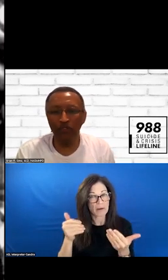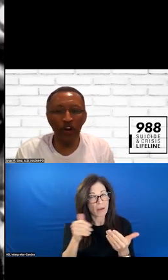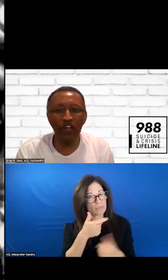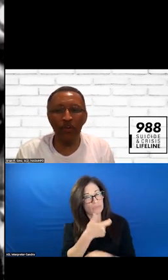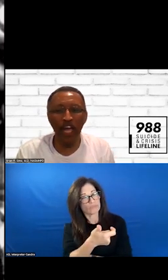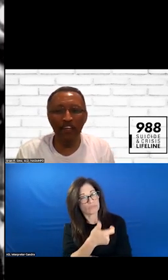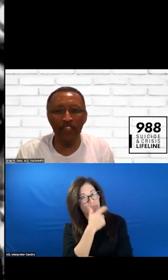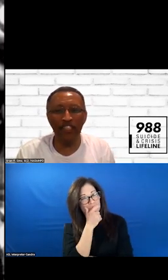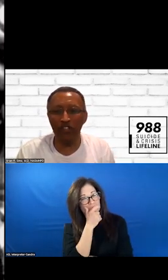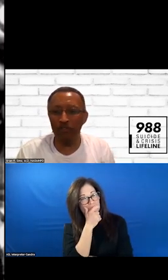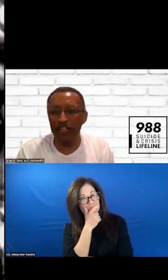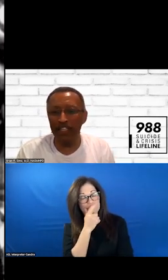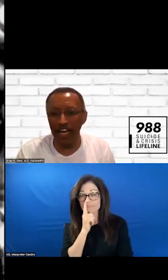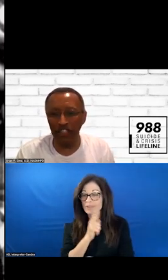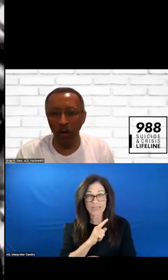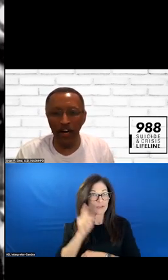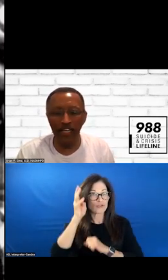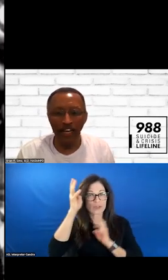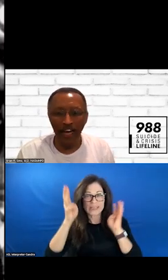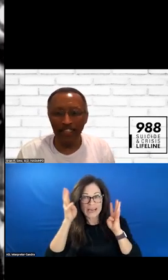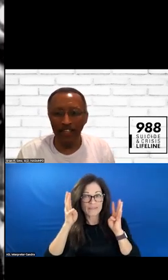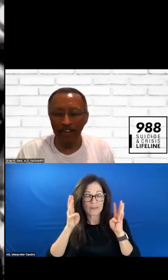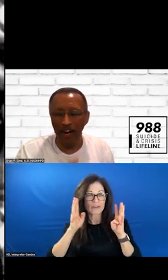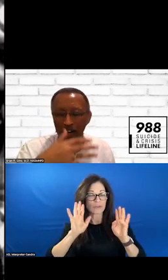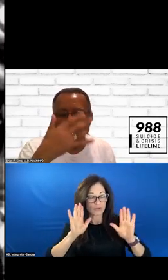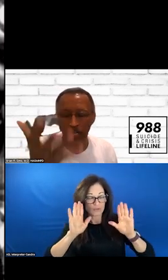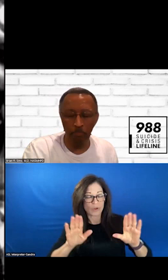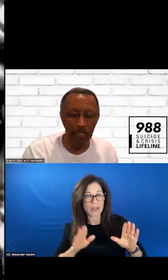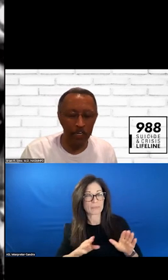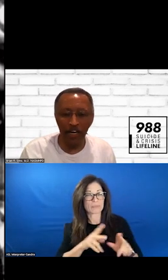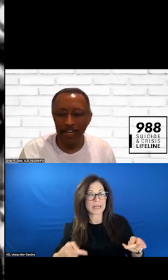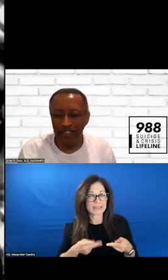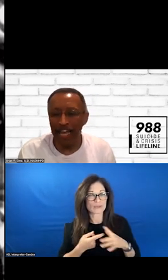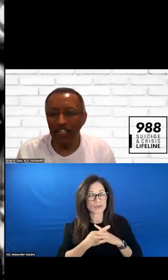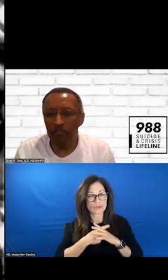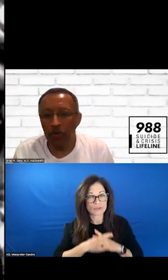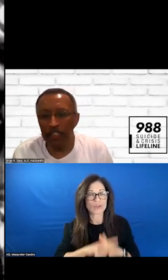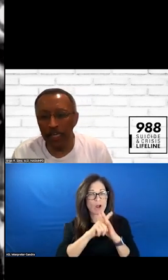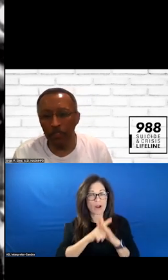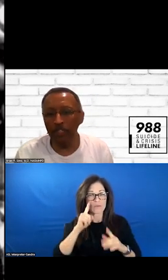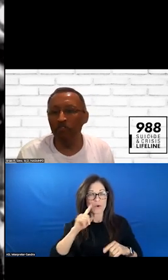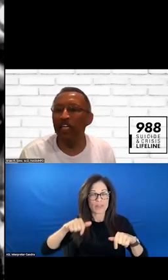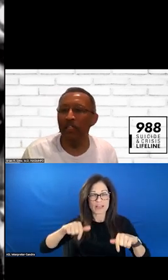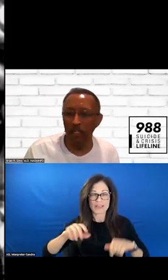WHERE IT IS CREATIVE AND A GREAT STARTING AS A PRELIMINARY TITLING FOR SAMHSA CONVENING.